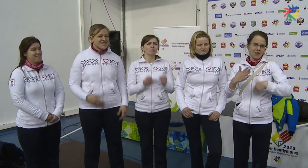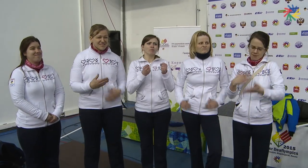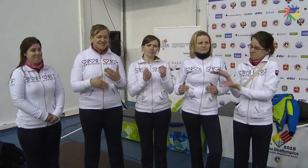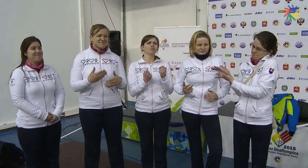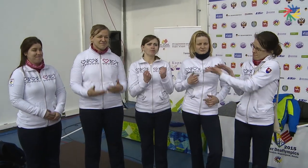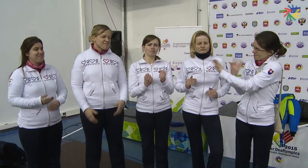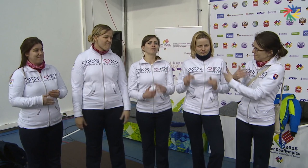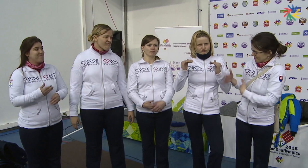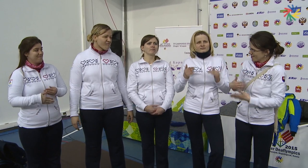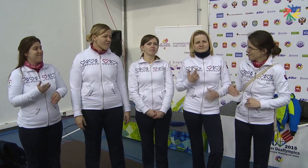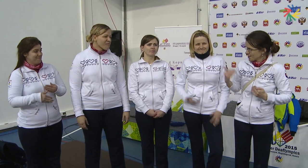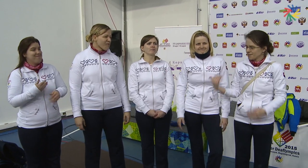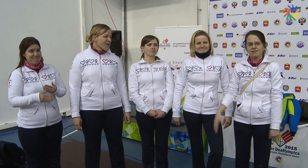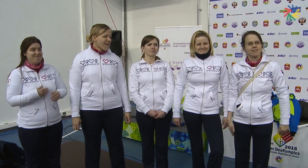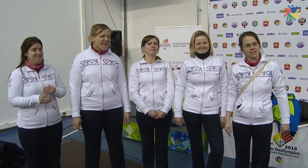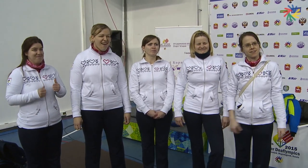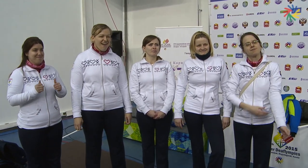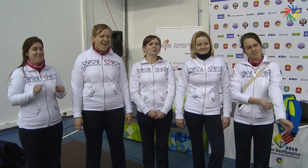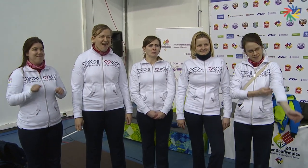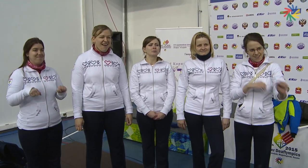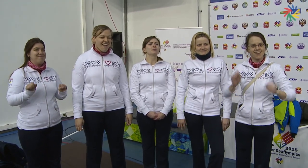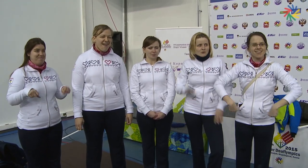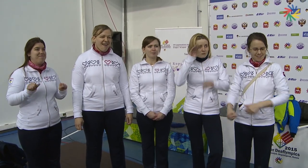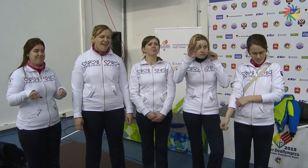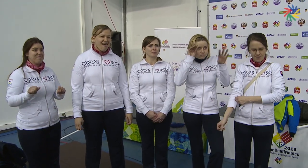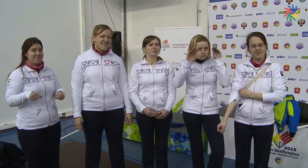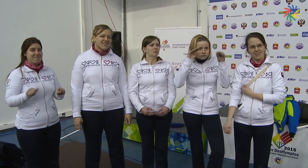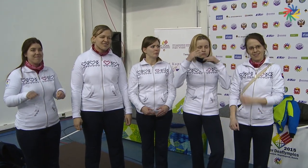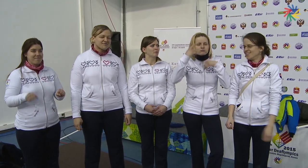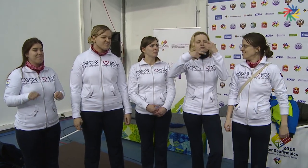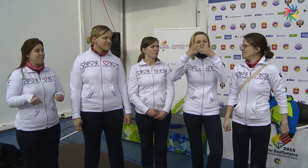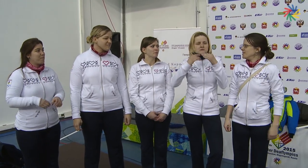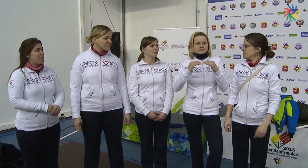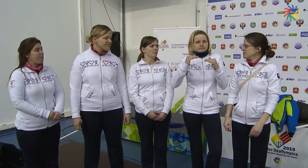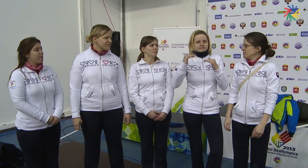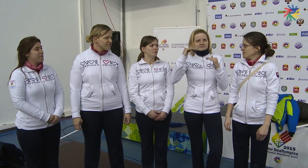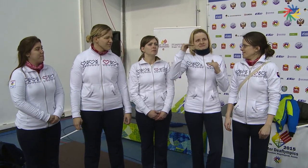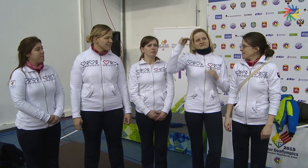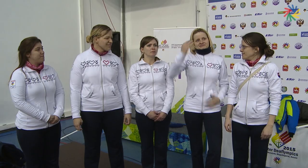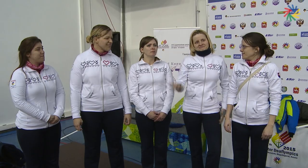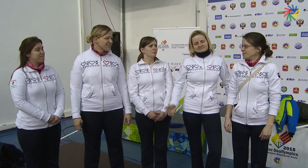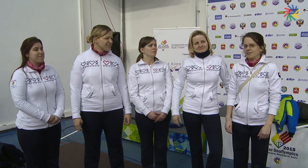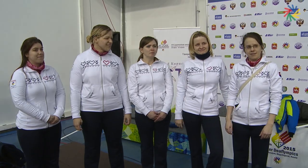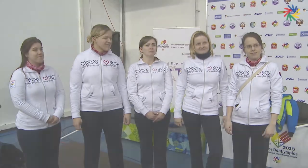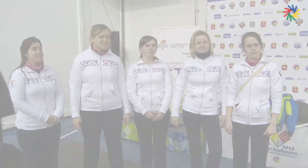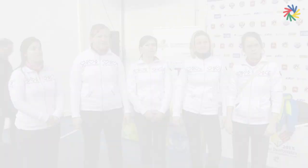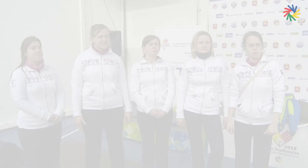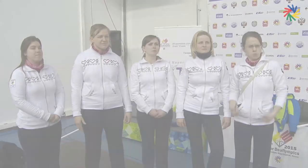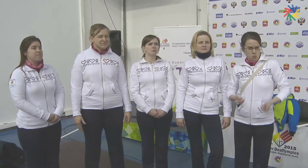Yes, we will continue to compete! We've been learning new things, and improving as we go along!